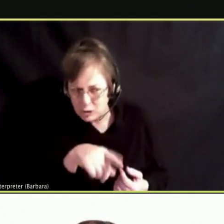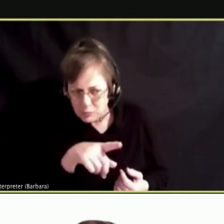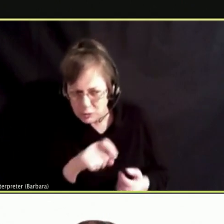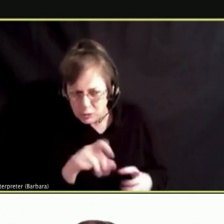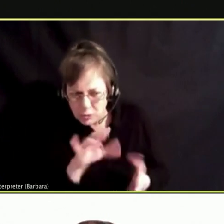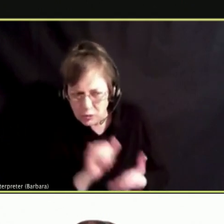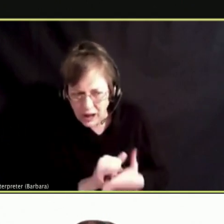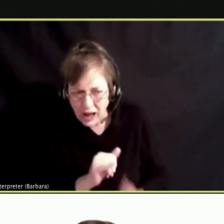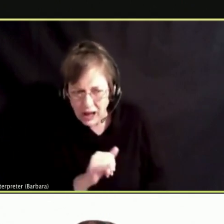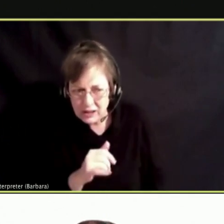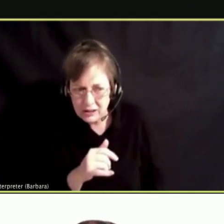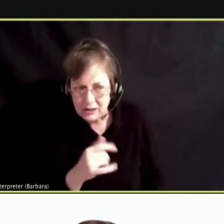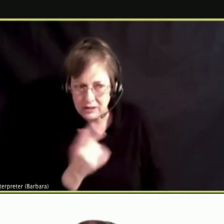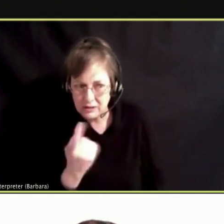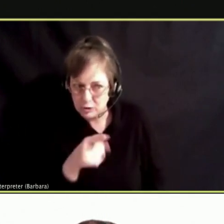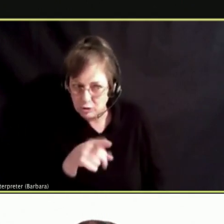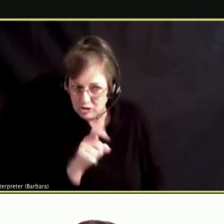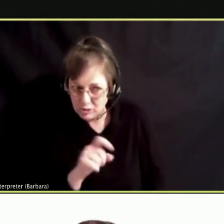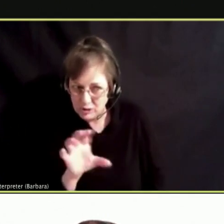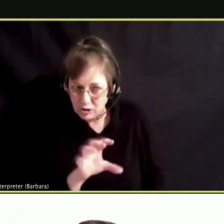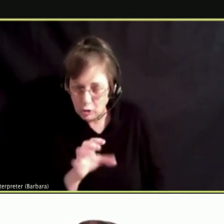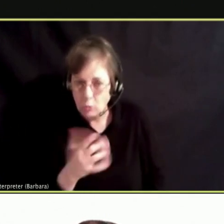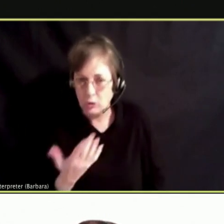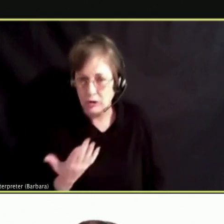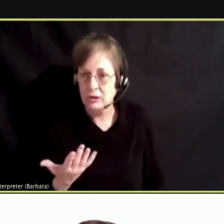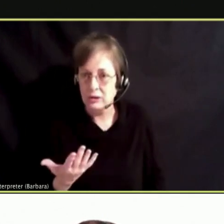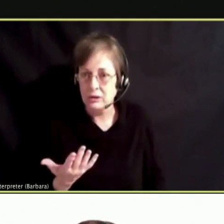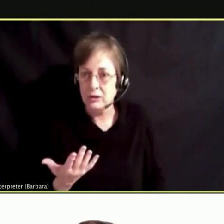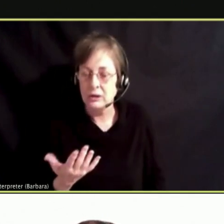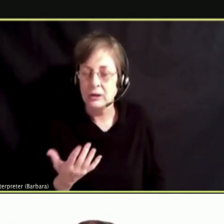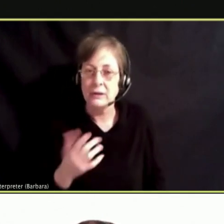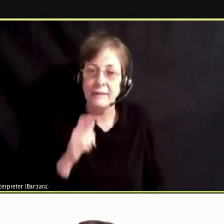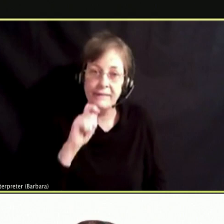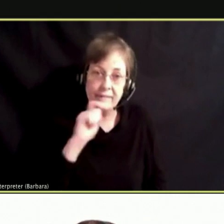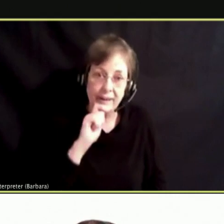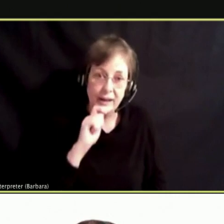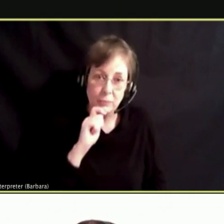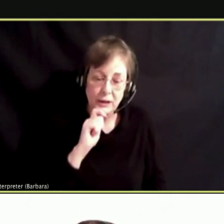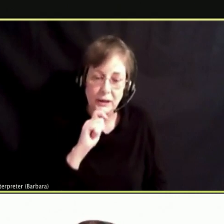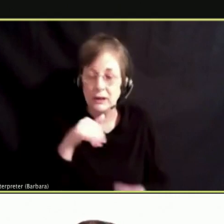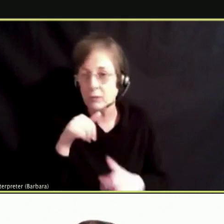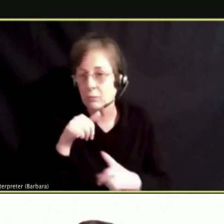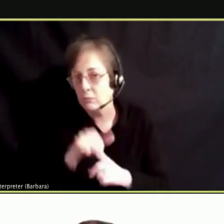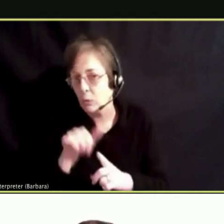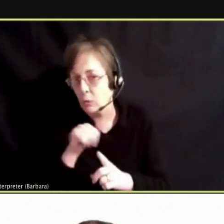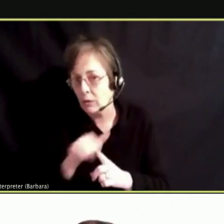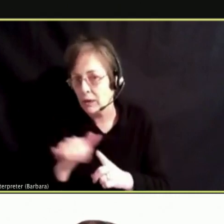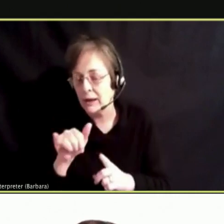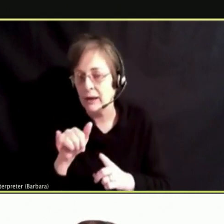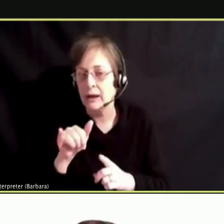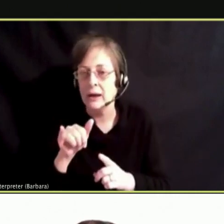IS THAT SOMETHING YOU SHOULD BE DOING. WHETHER IT IS VAPING OR BULLYING OR HARASSMENT.